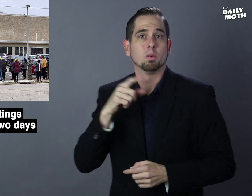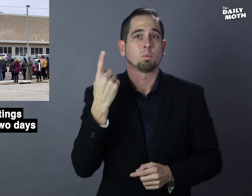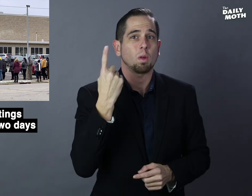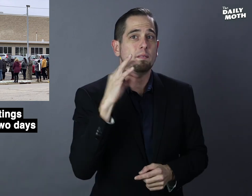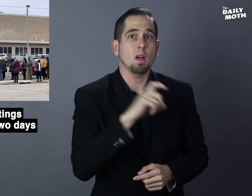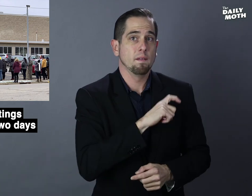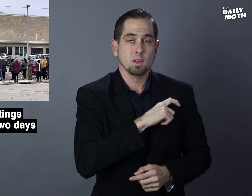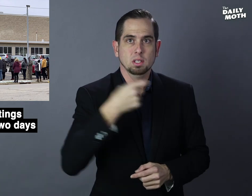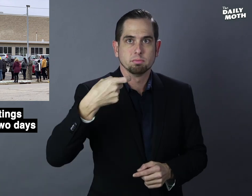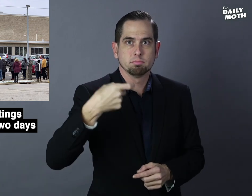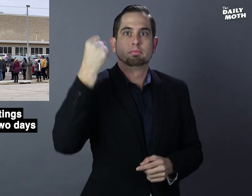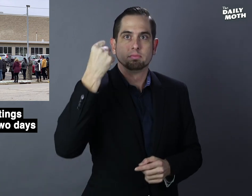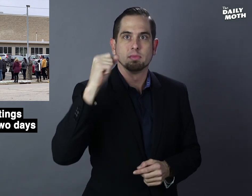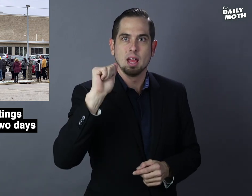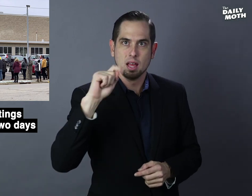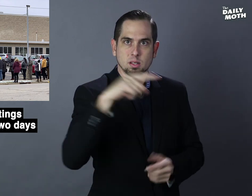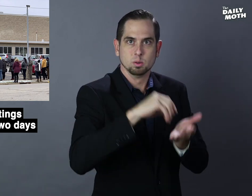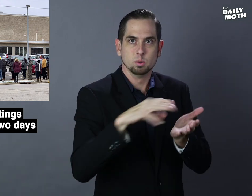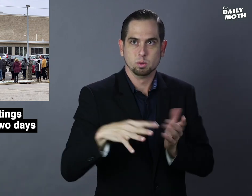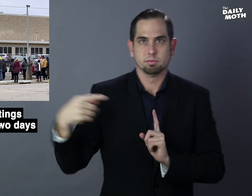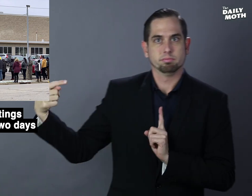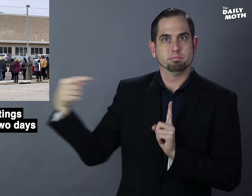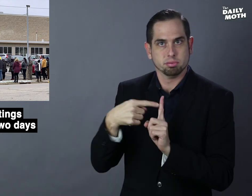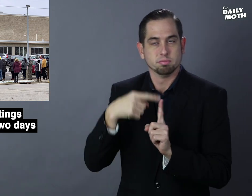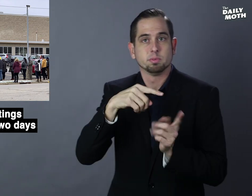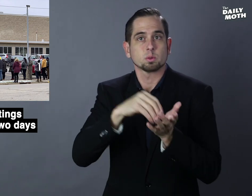One of the officers shot at the student,